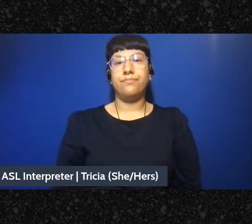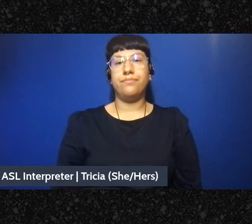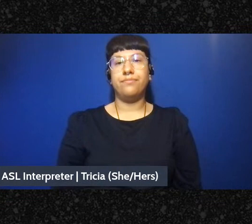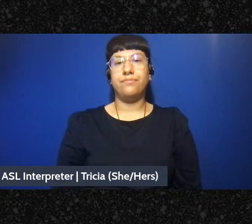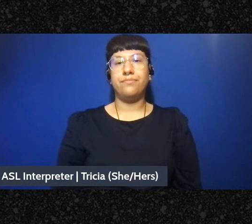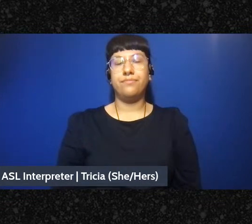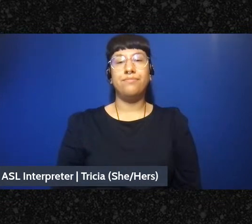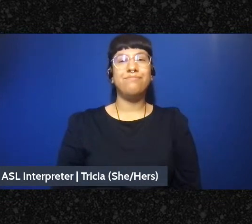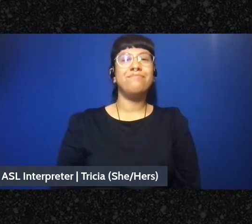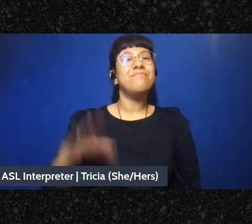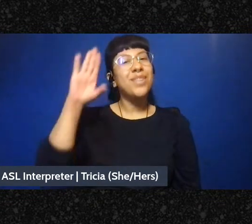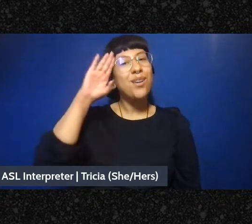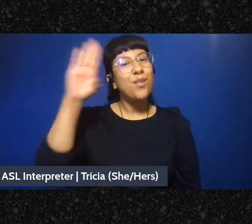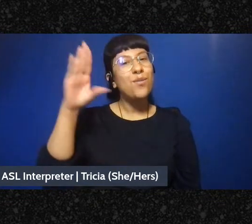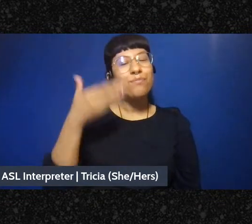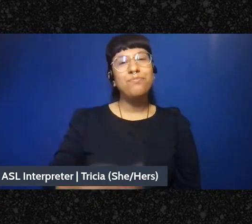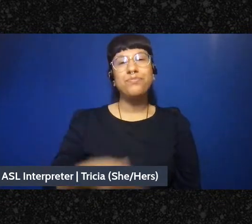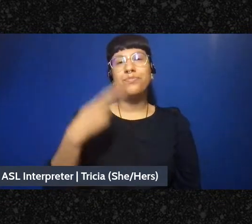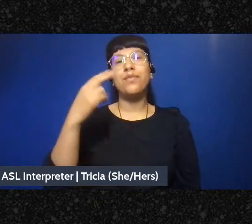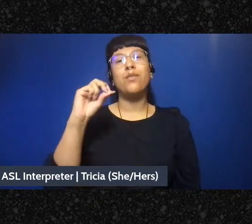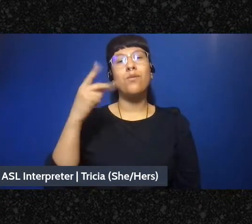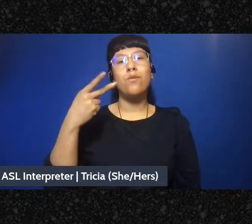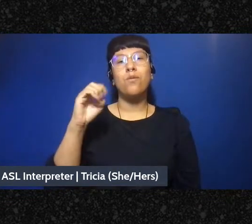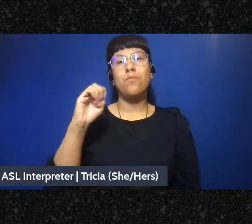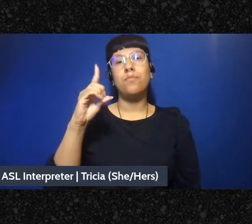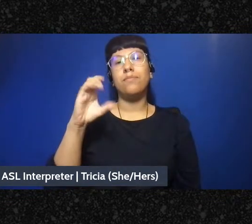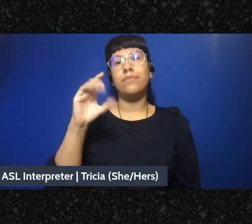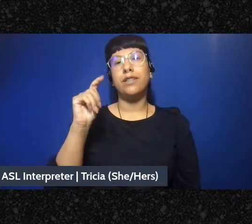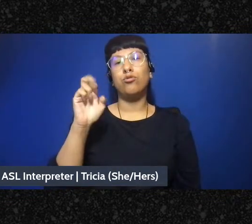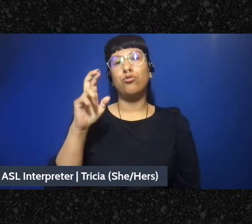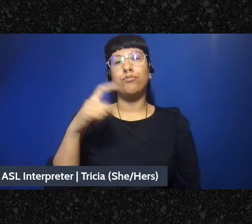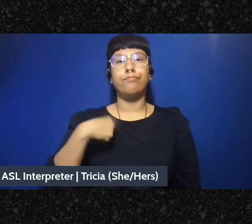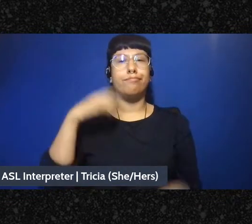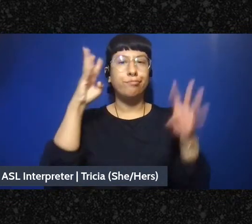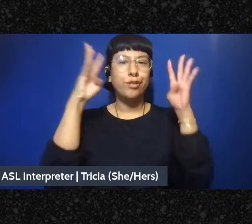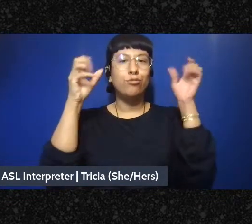Hi I'm Hope Dector, I'm the Creative Director of the Barnard Center for Research